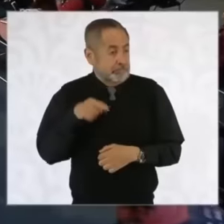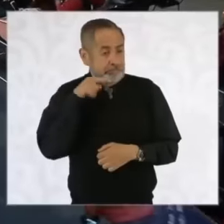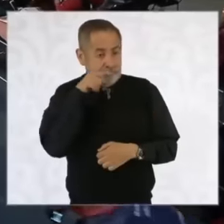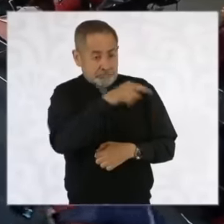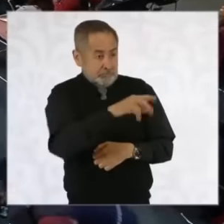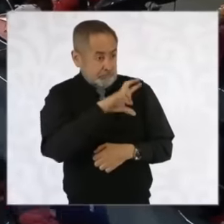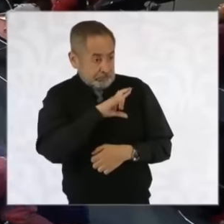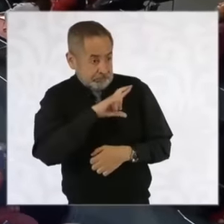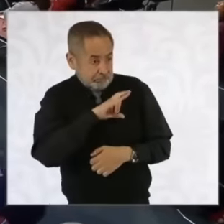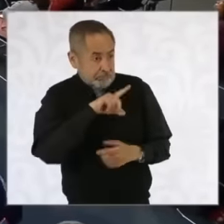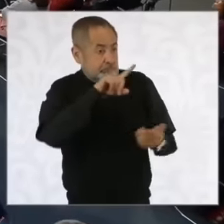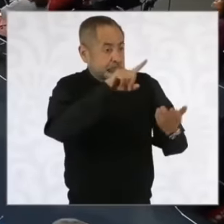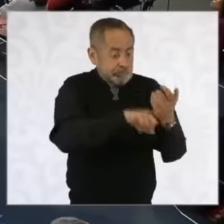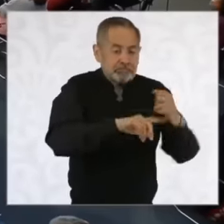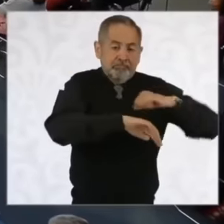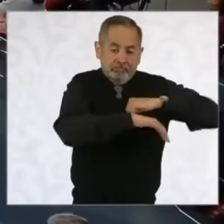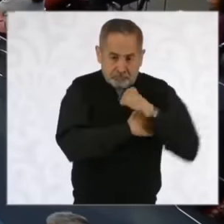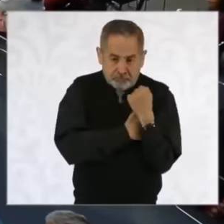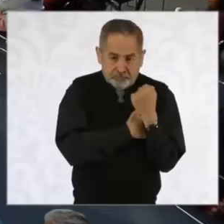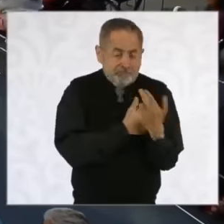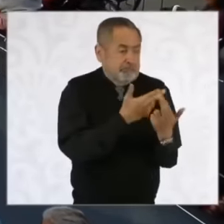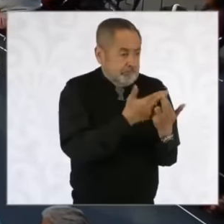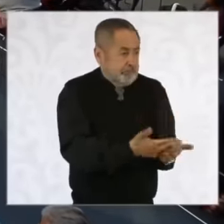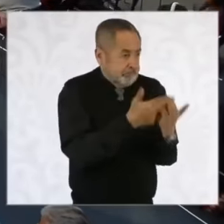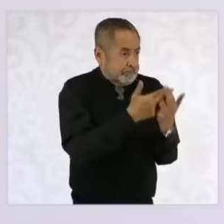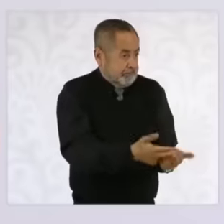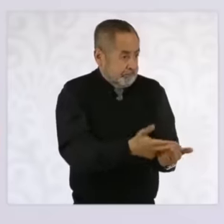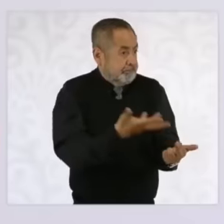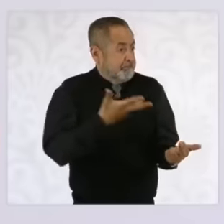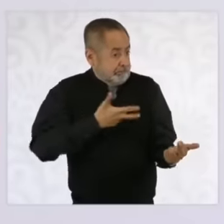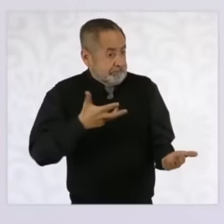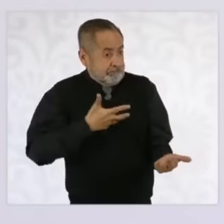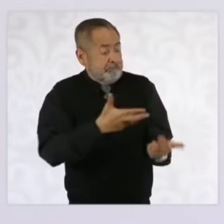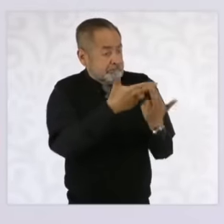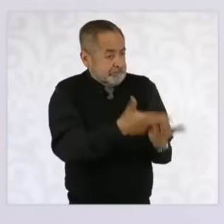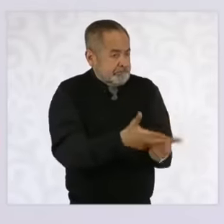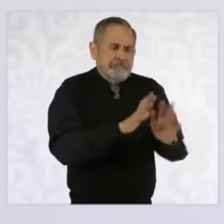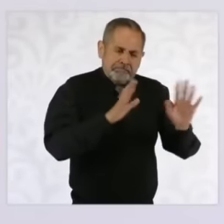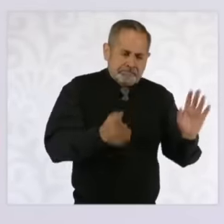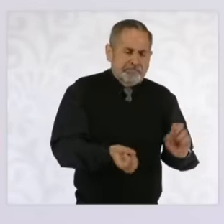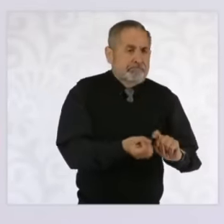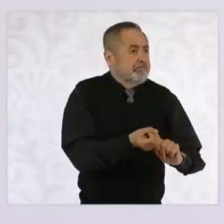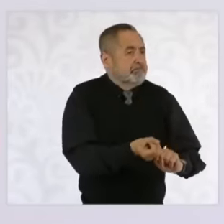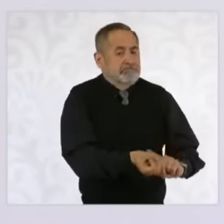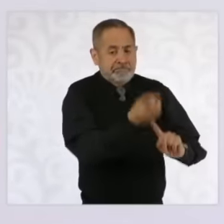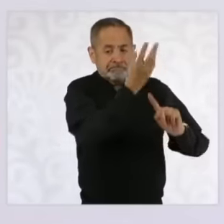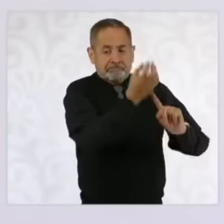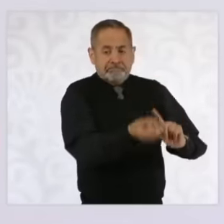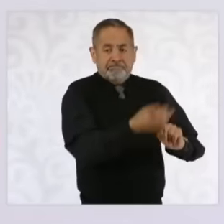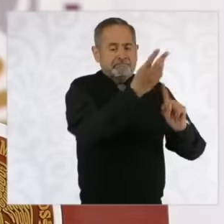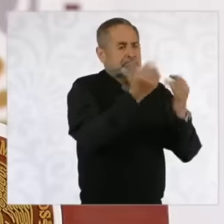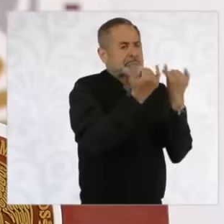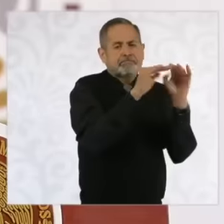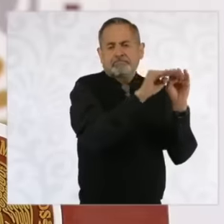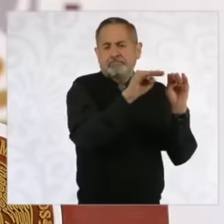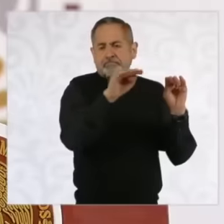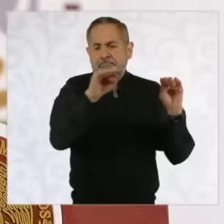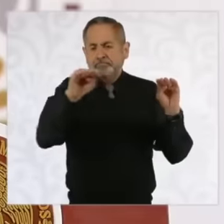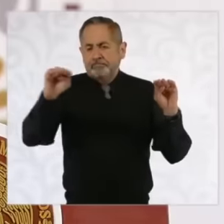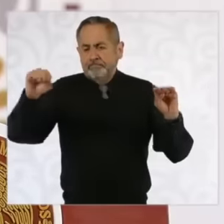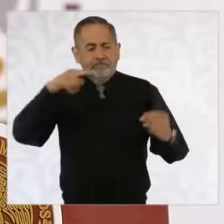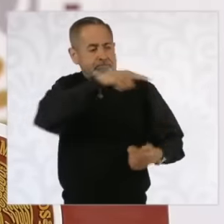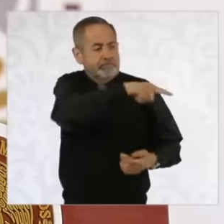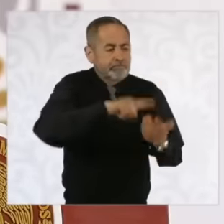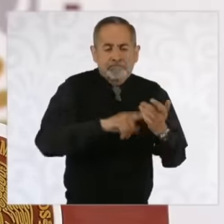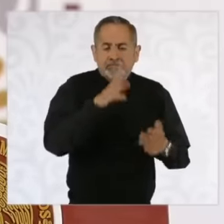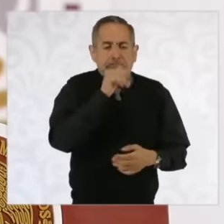battery banks, you have to have a system that guarantees that the voltage will be constant, that is,